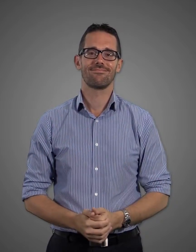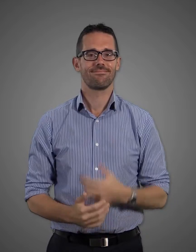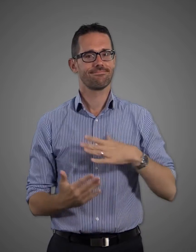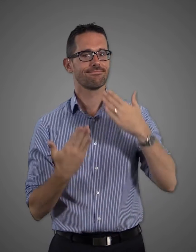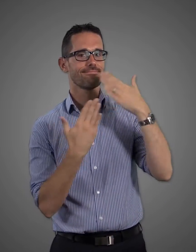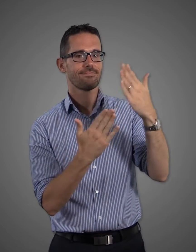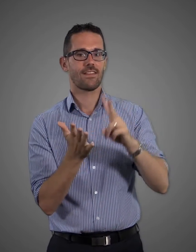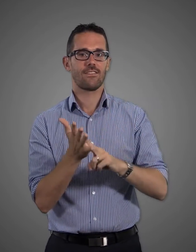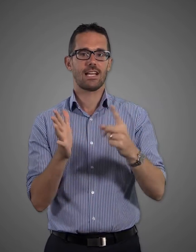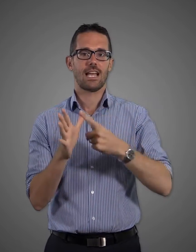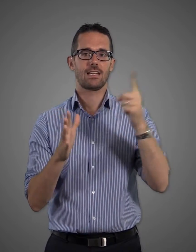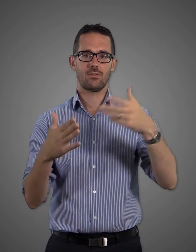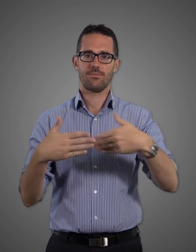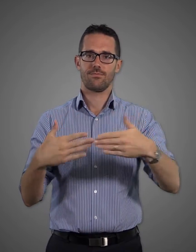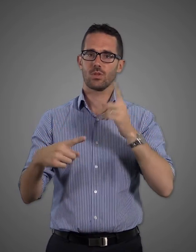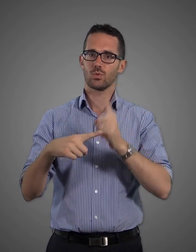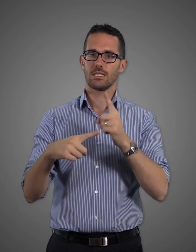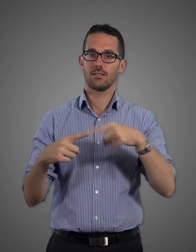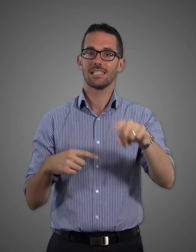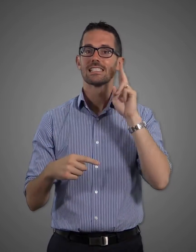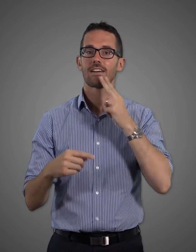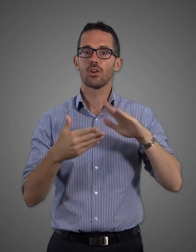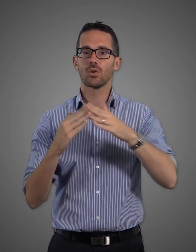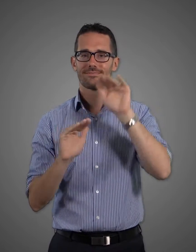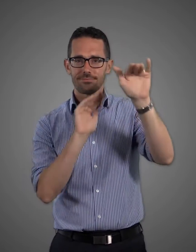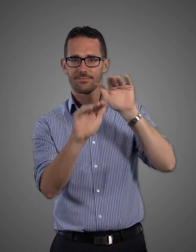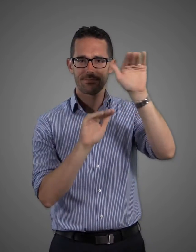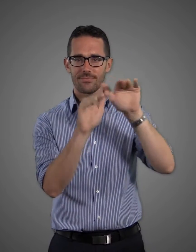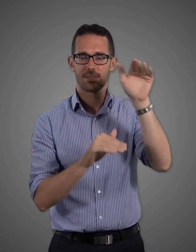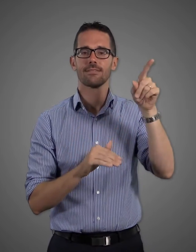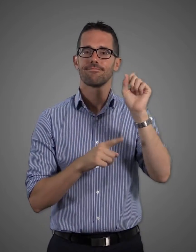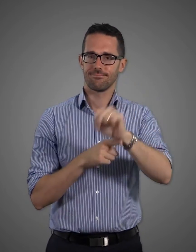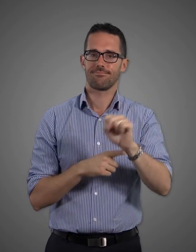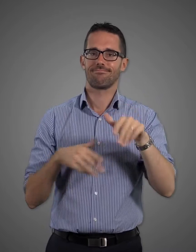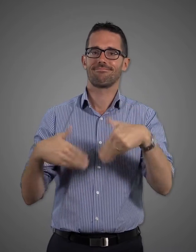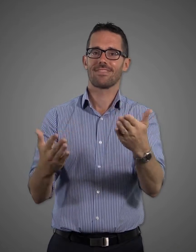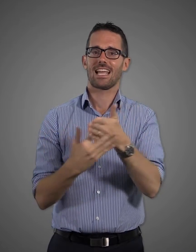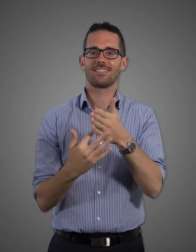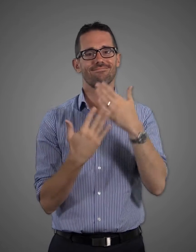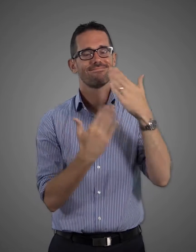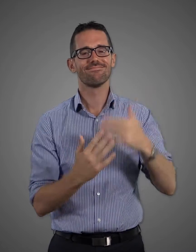We would like to thank Vision Australia for so quickly responding to the Deaf community requests for interpreter access.